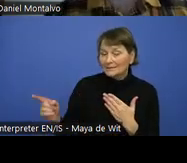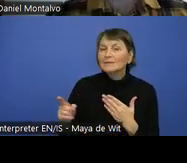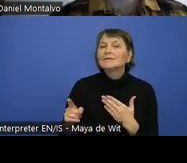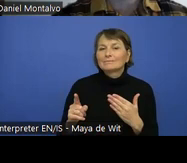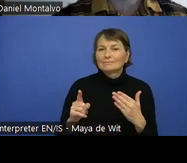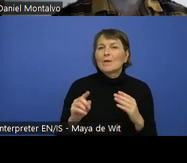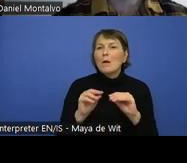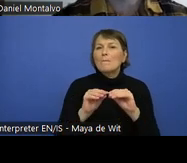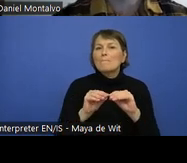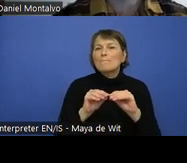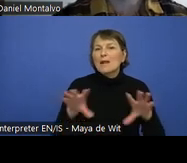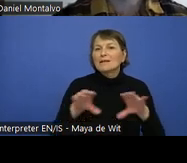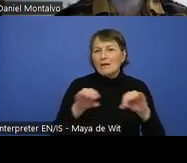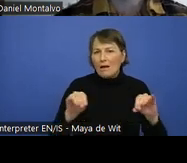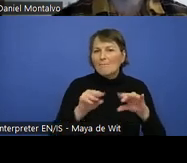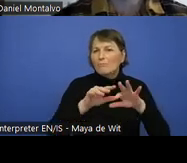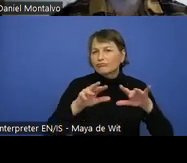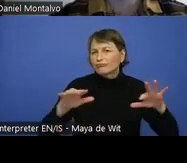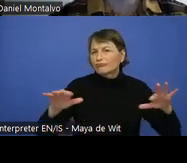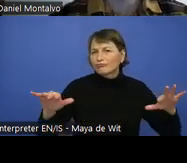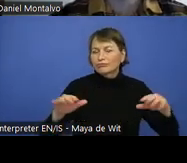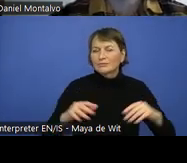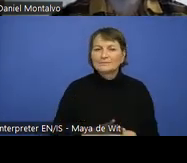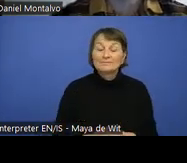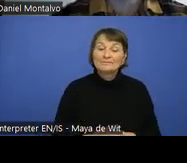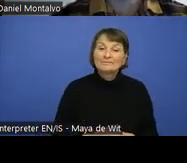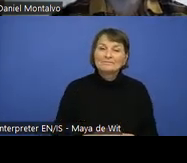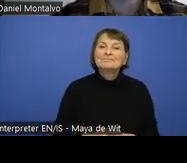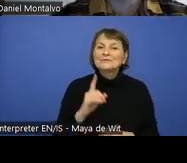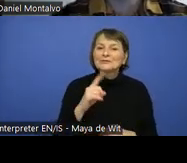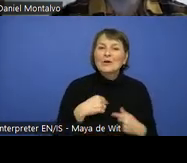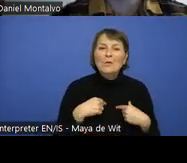But in this case we try to focus more, first of all, on the planning aspects of the multimedia